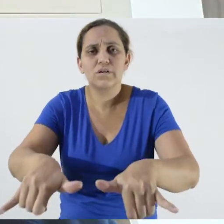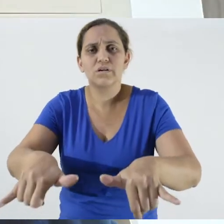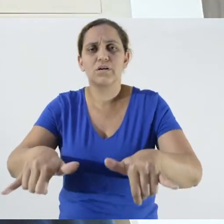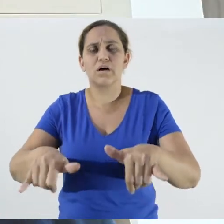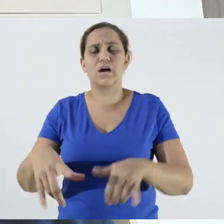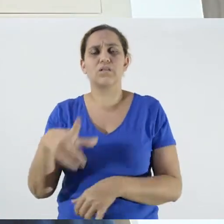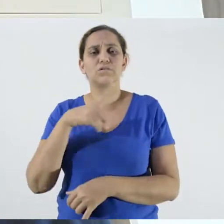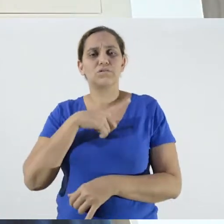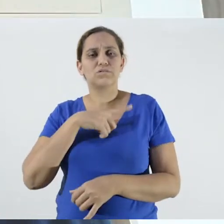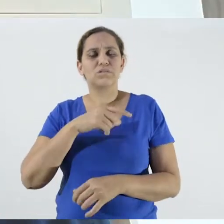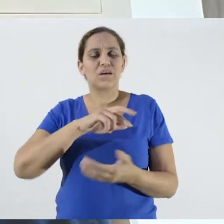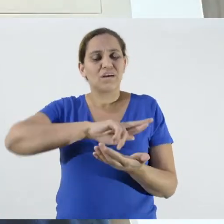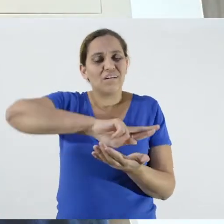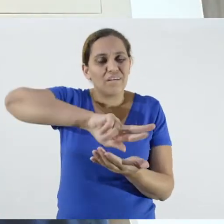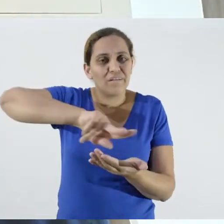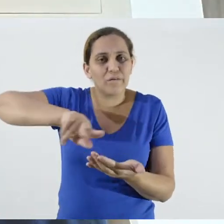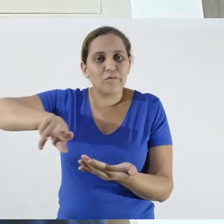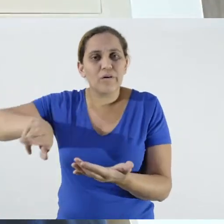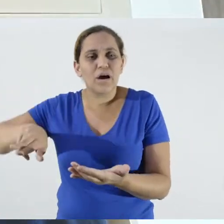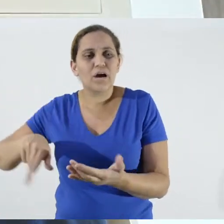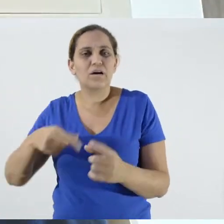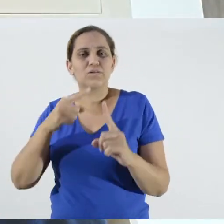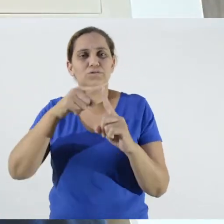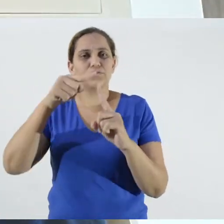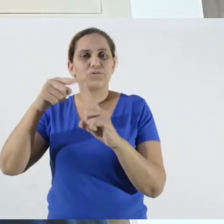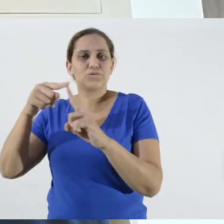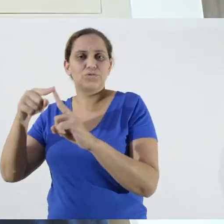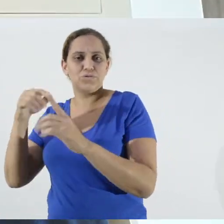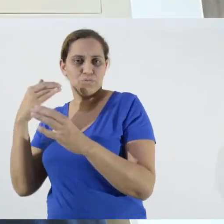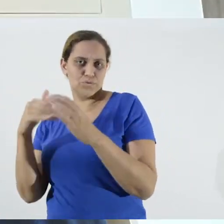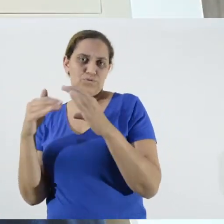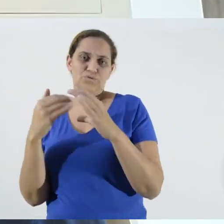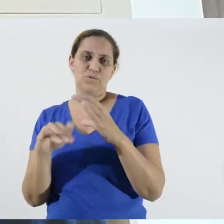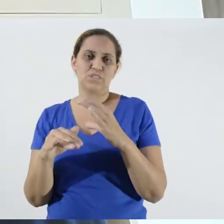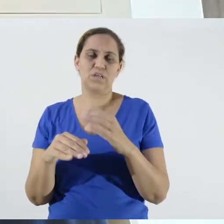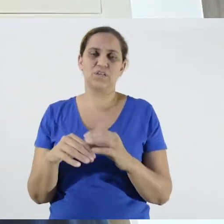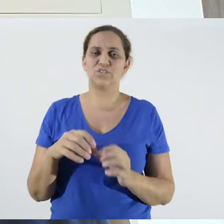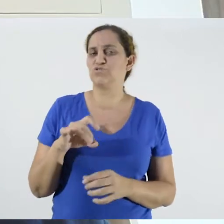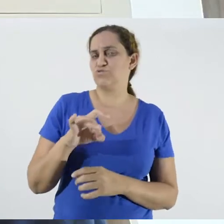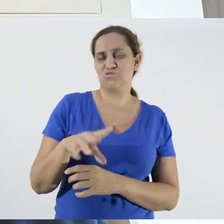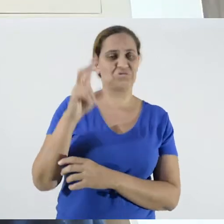we have several types of messages there, not just for work routines.